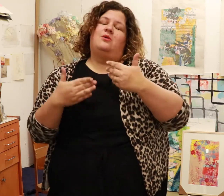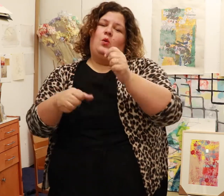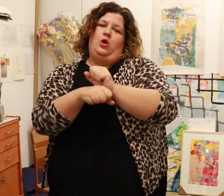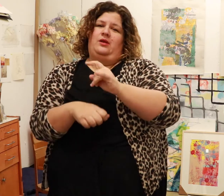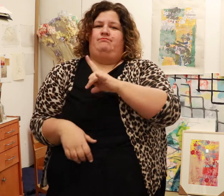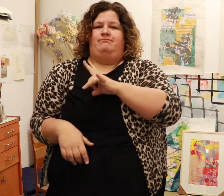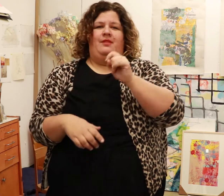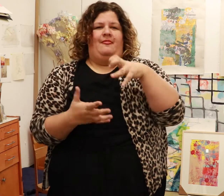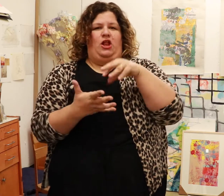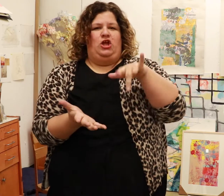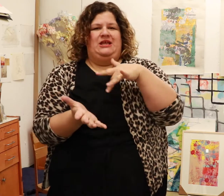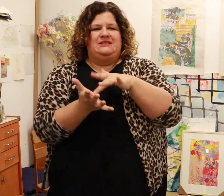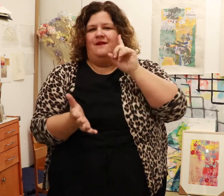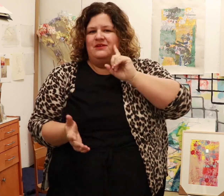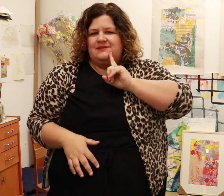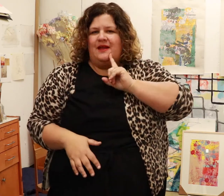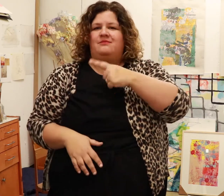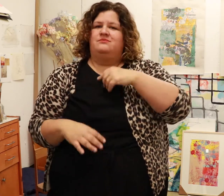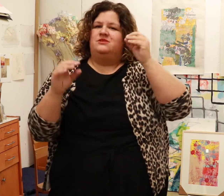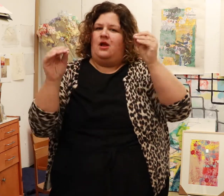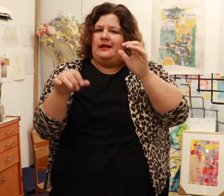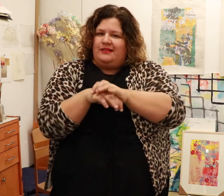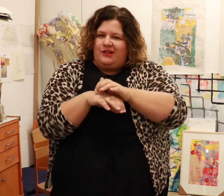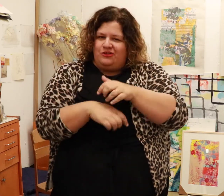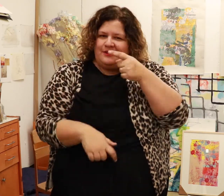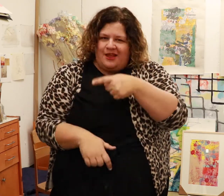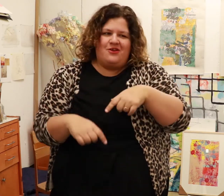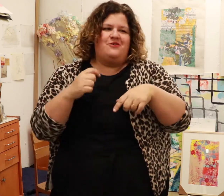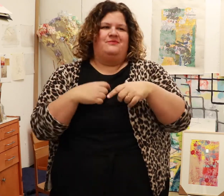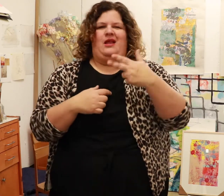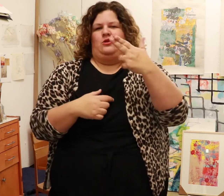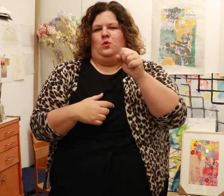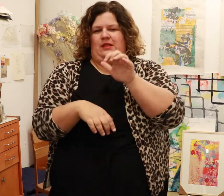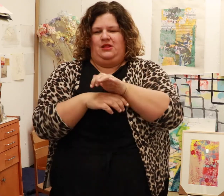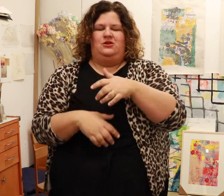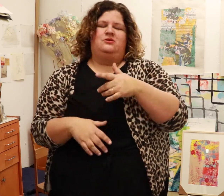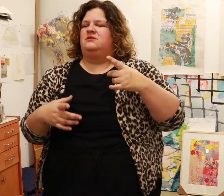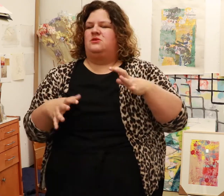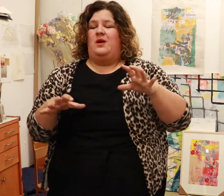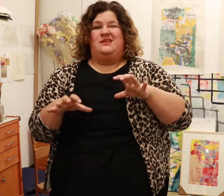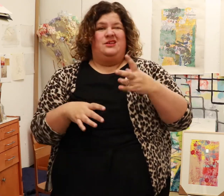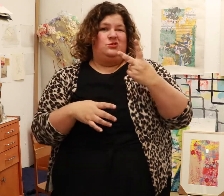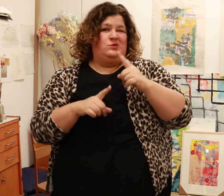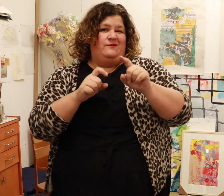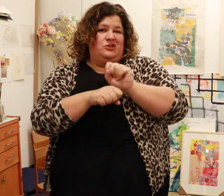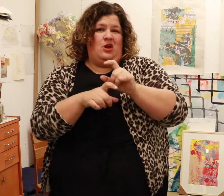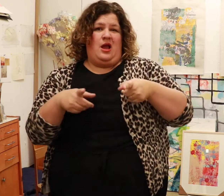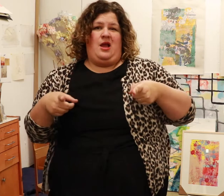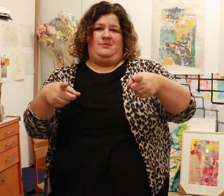I decided to work at The Learning Center for the Deaf where I taught high school level English. I worked two different jobs during that time,